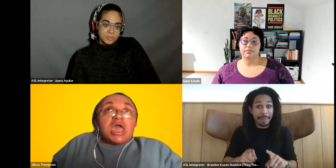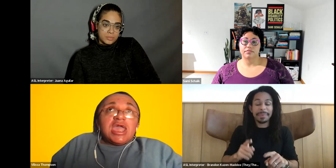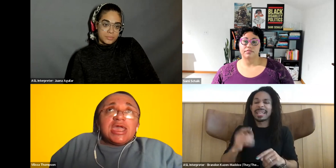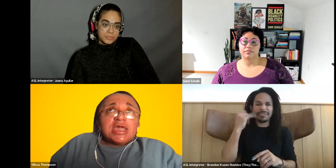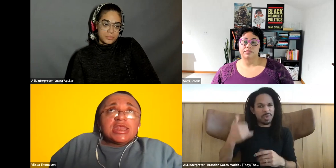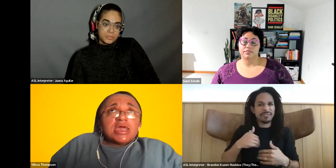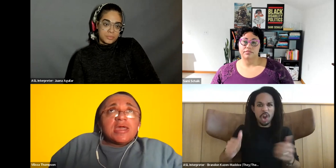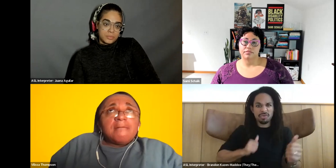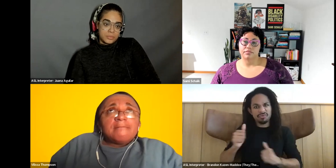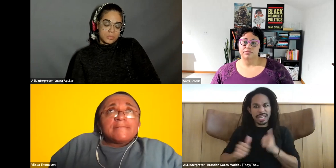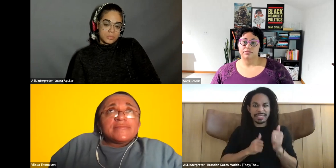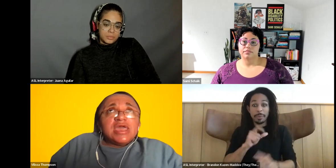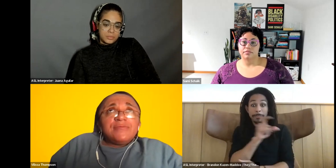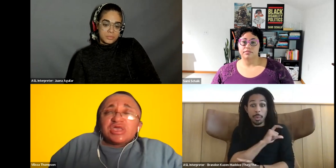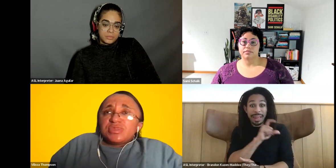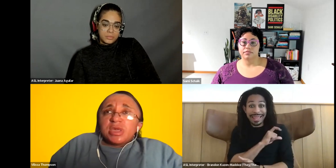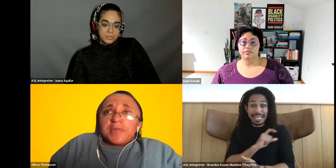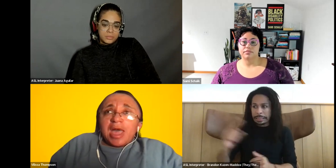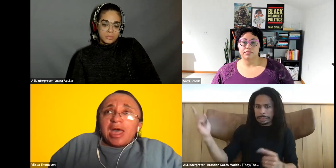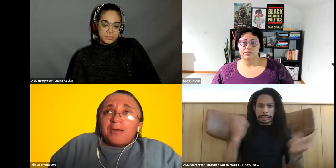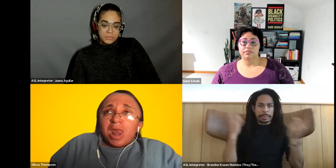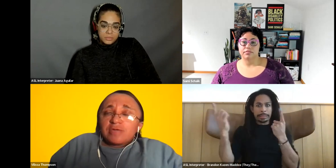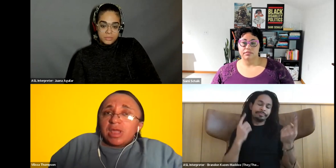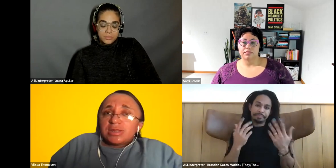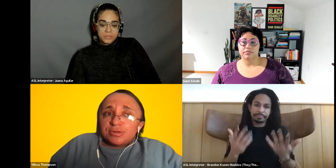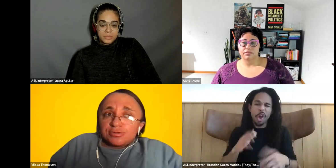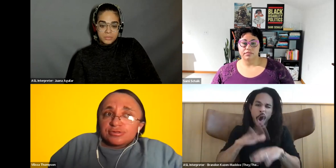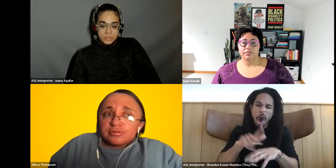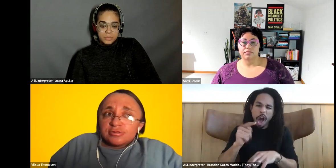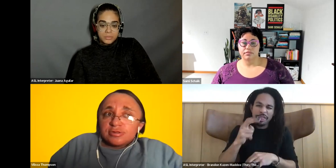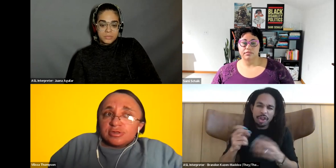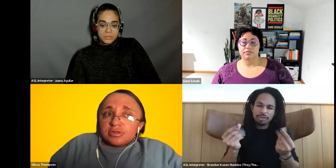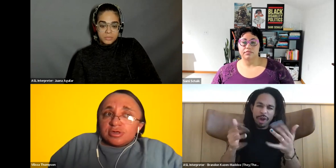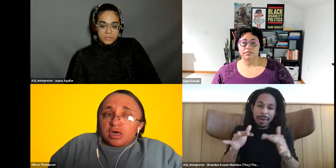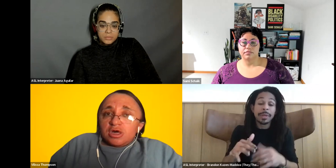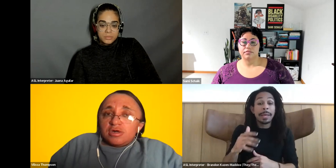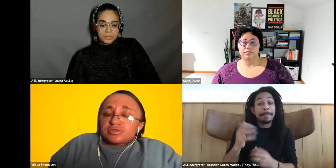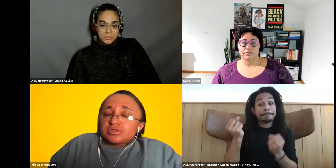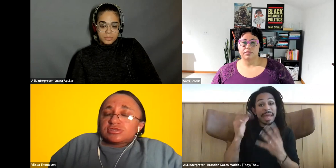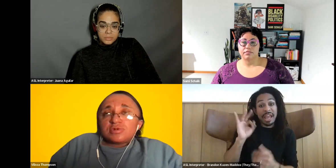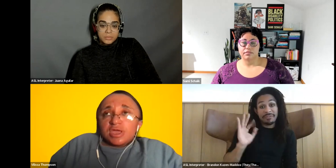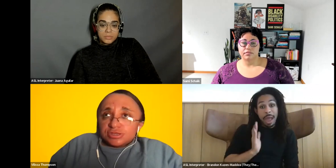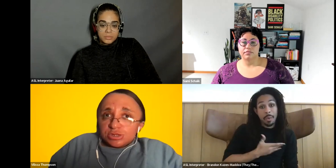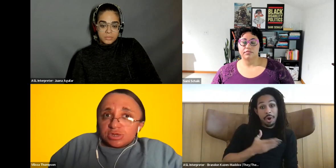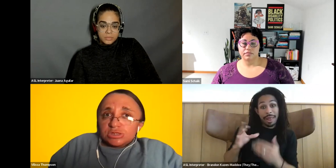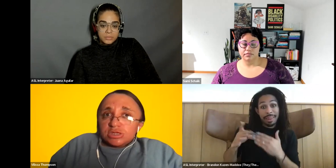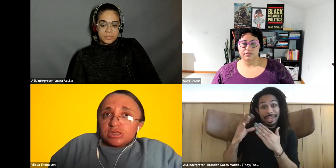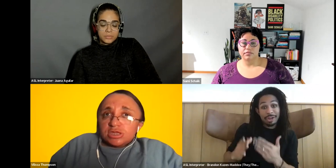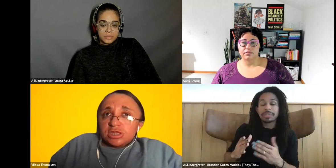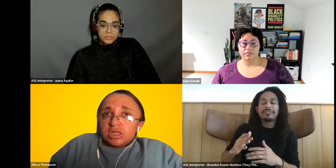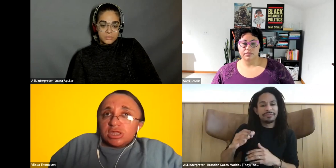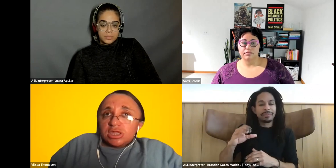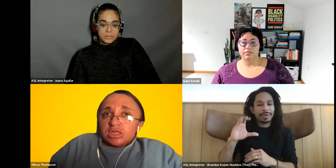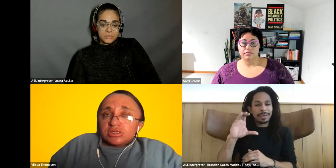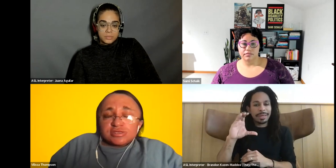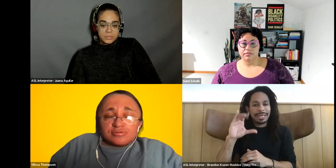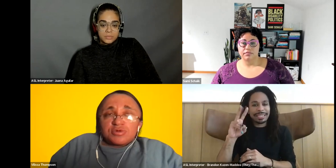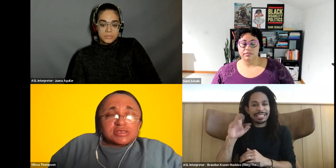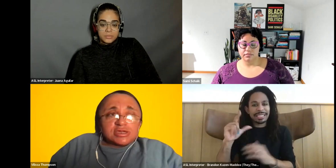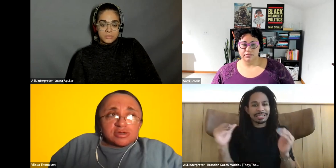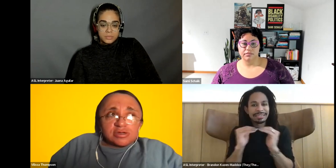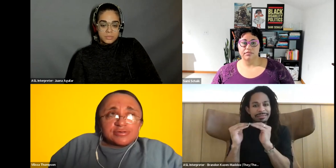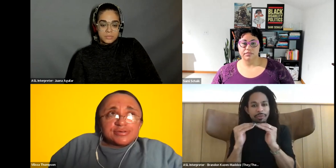Vilissa Thompson: and it makes me think about how a lot of our leaders. the Civil Rights Federation the Civil rights Era.